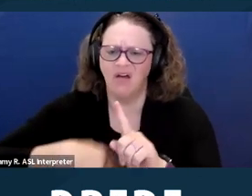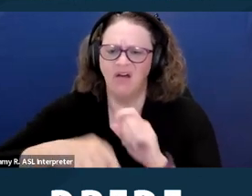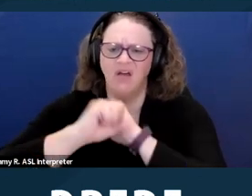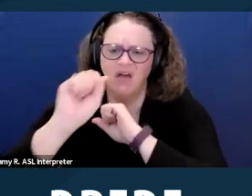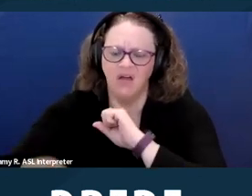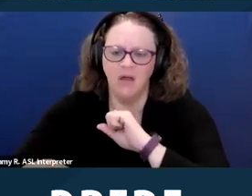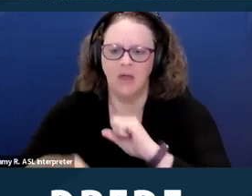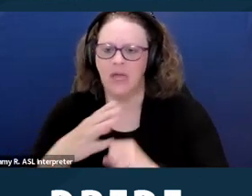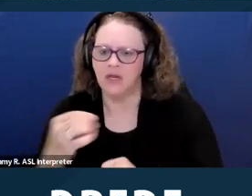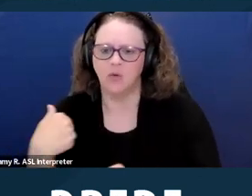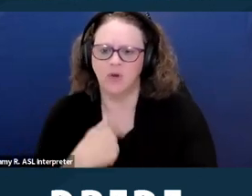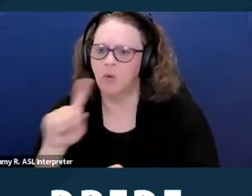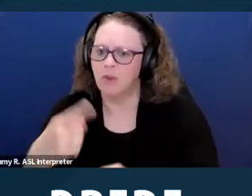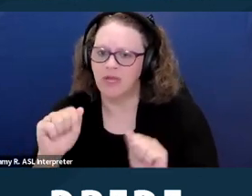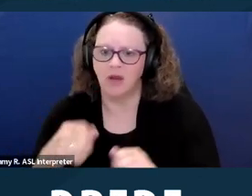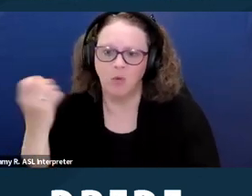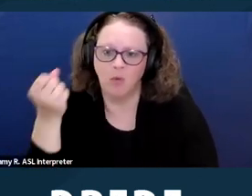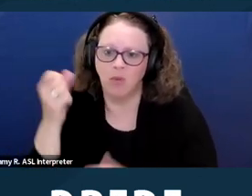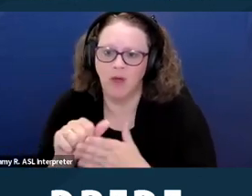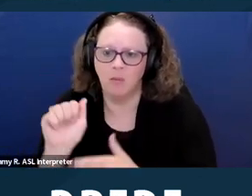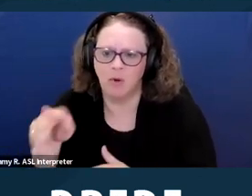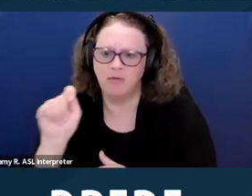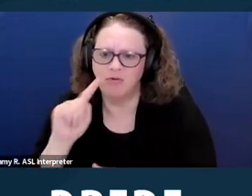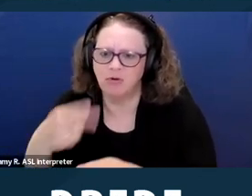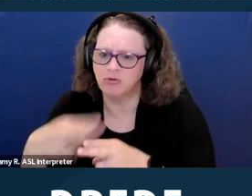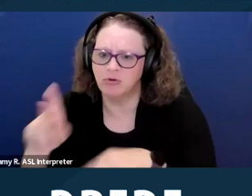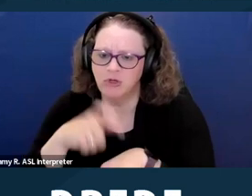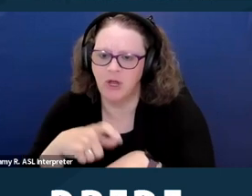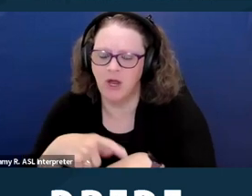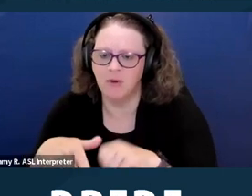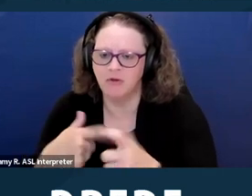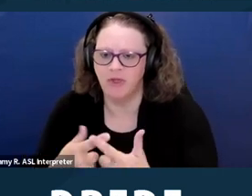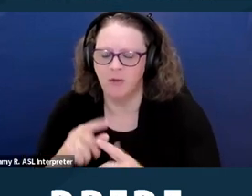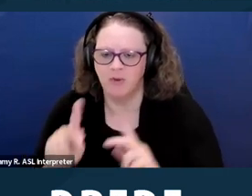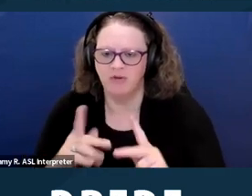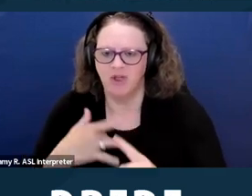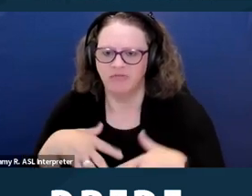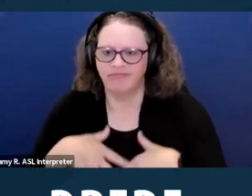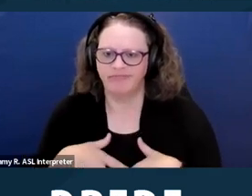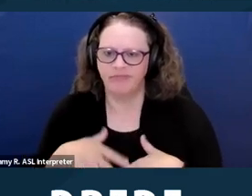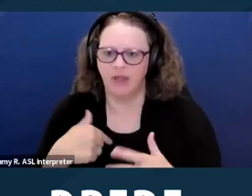to discourage the applicant from even applying for the unit. Raising the rent after the household